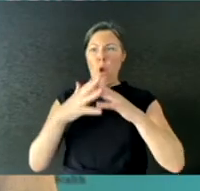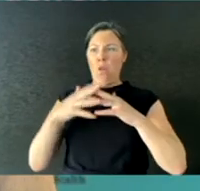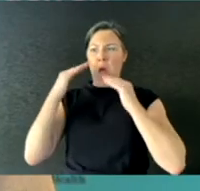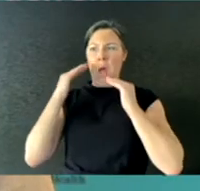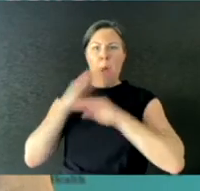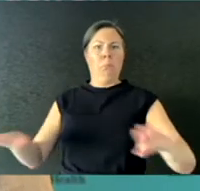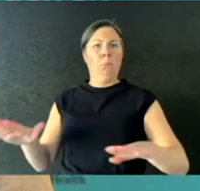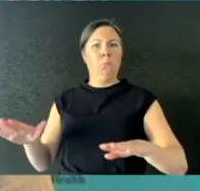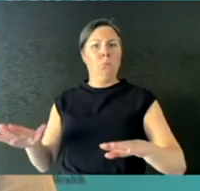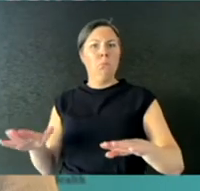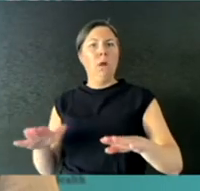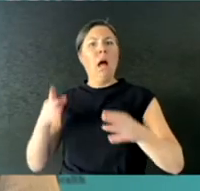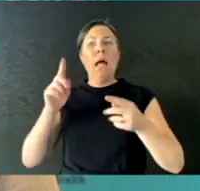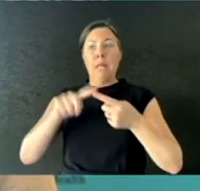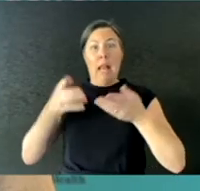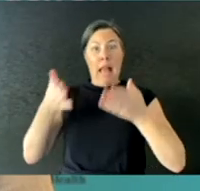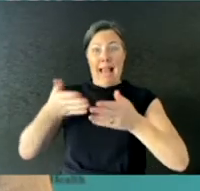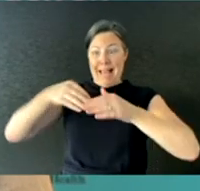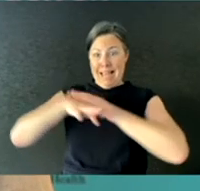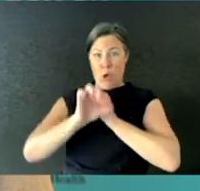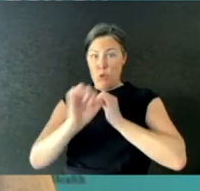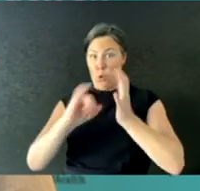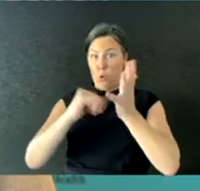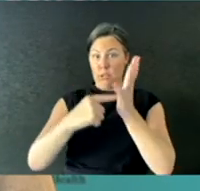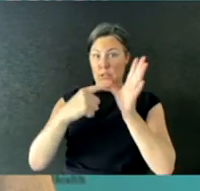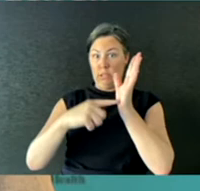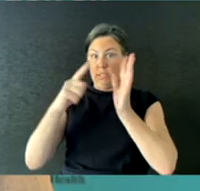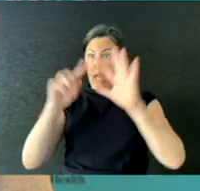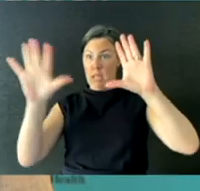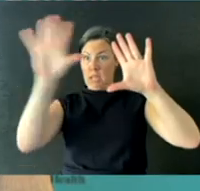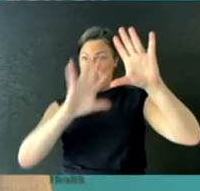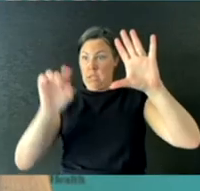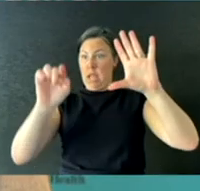the numbers would simply not favour that as a proportionate response.